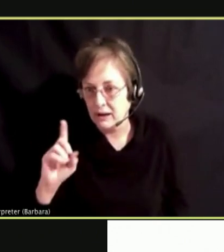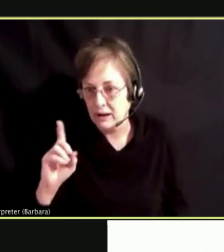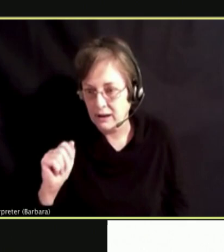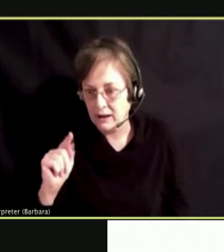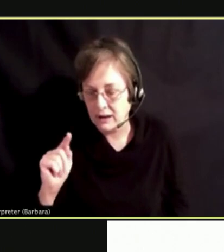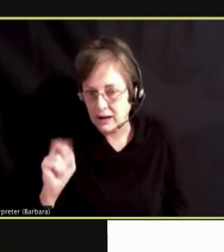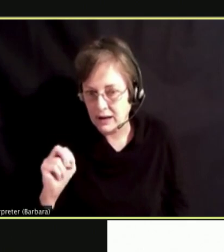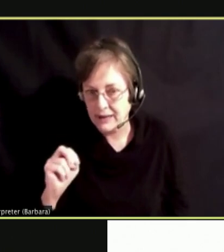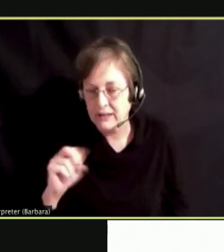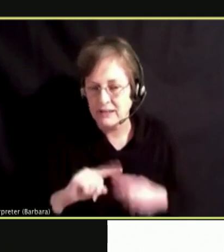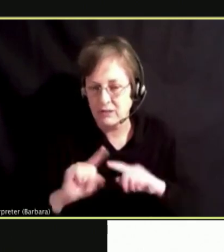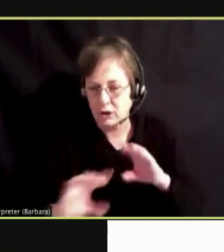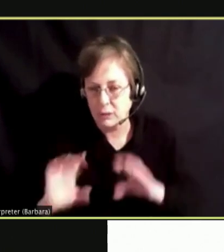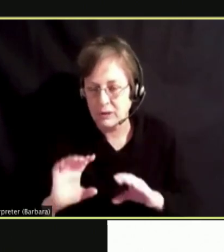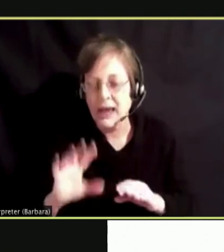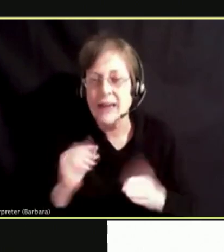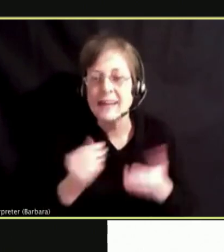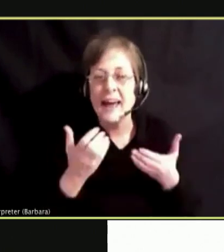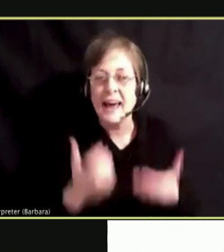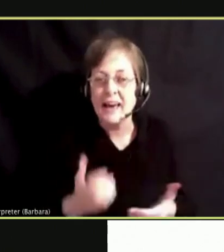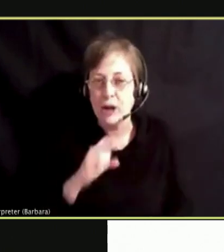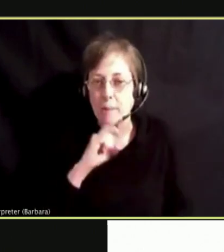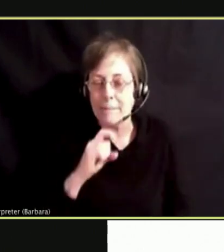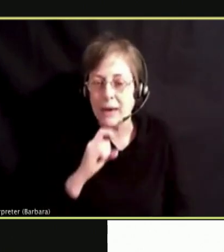AS NICKEL THAT ARE NOT SUPPOSED TO BE INGESTING.